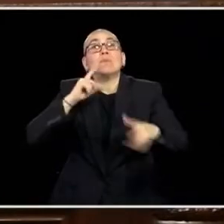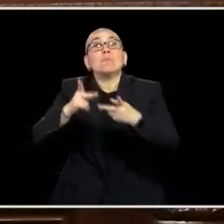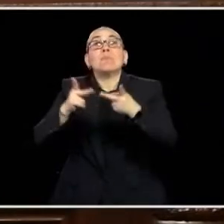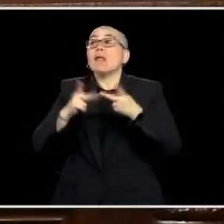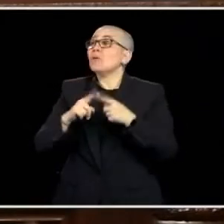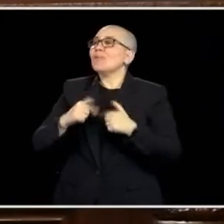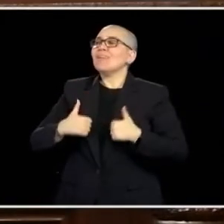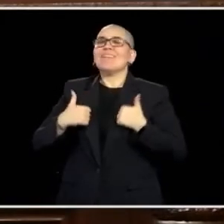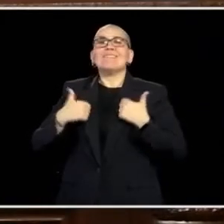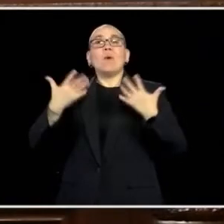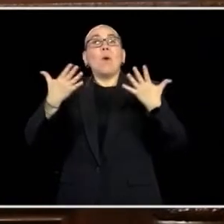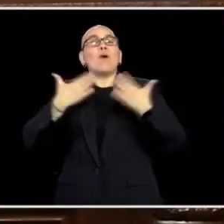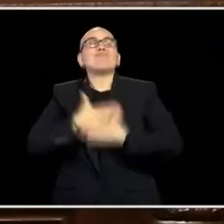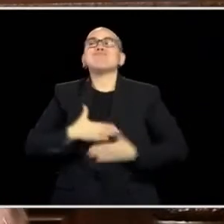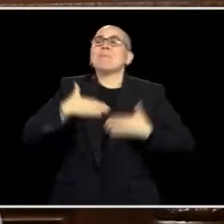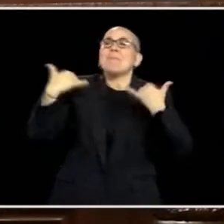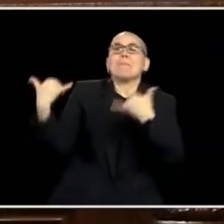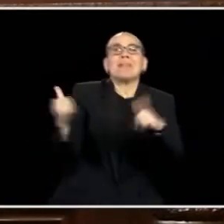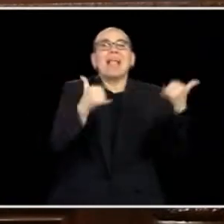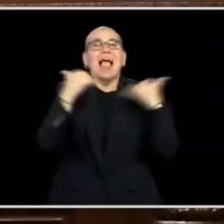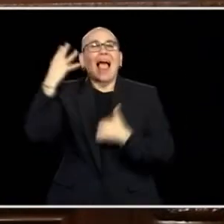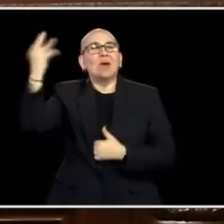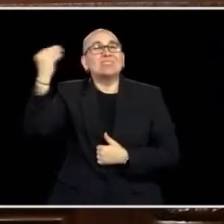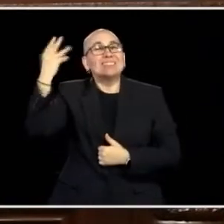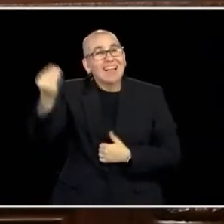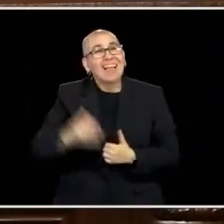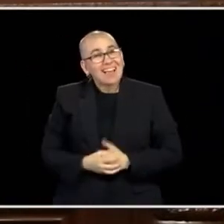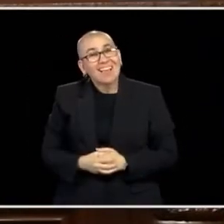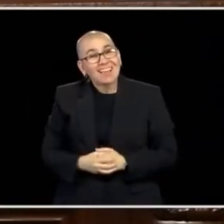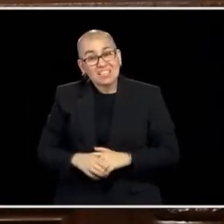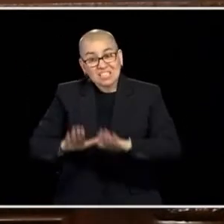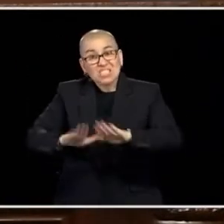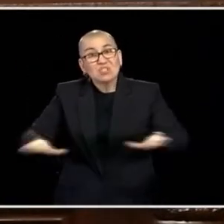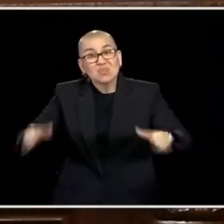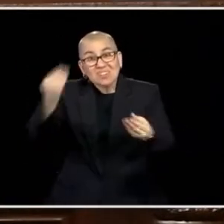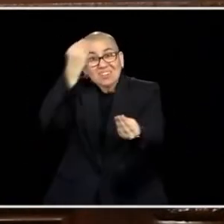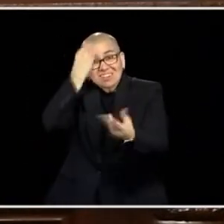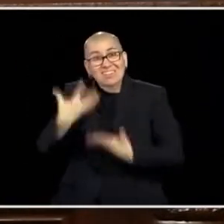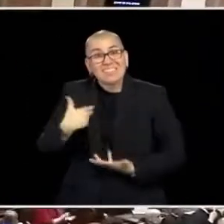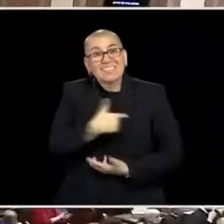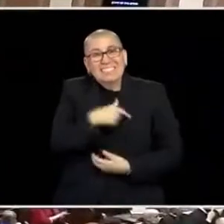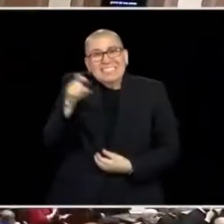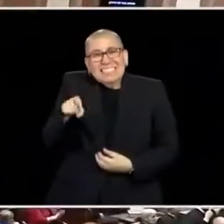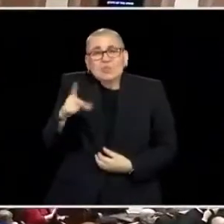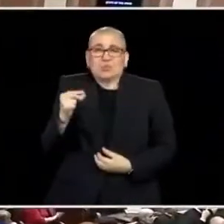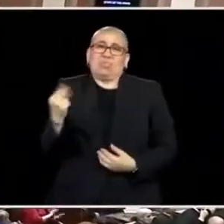WE NEED TO DO THAT AND OUR CHILDREN ARE TELLING US WE MUST DO IT. LET'S GET THIS DONE.